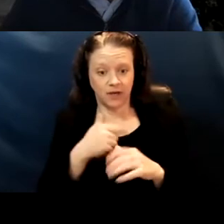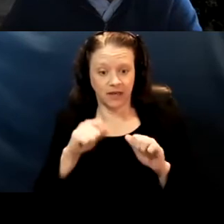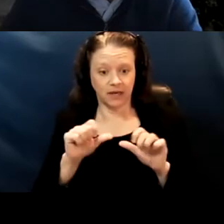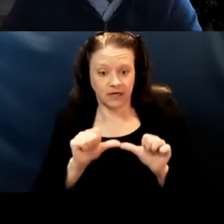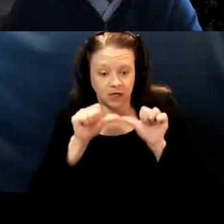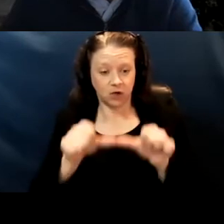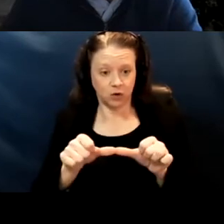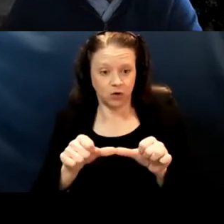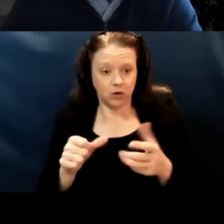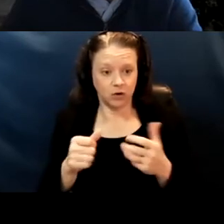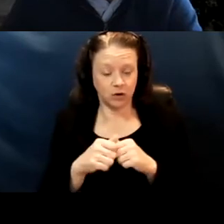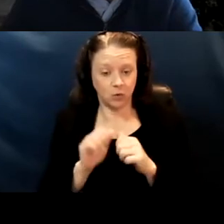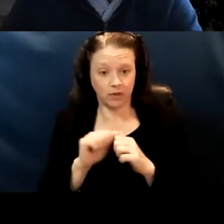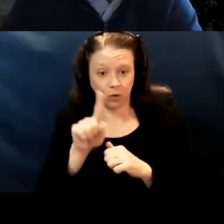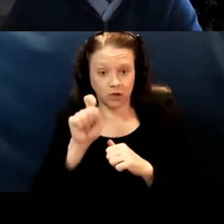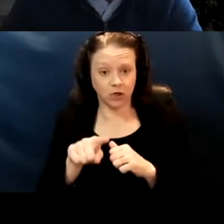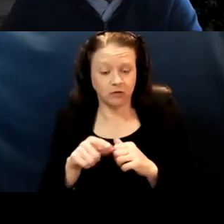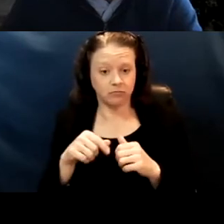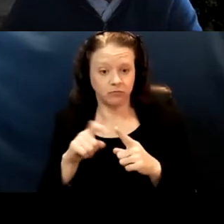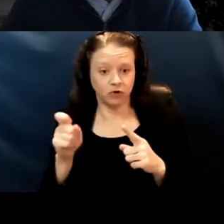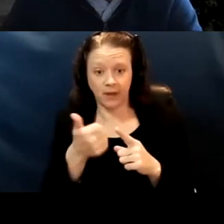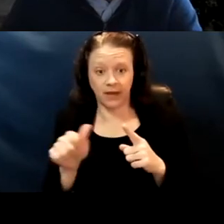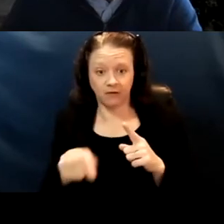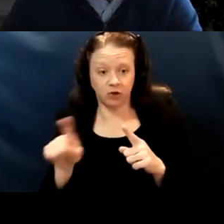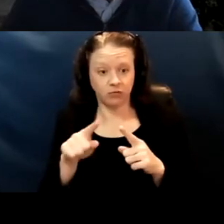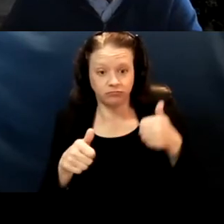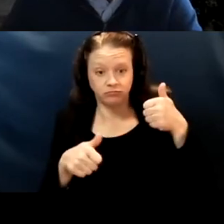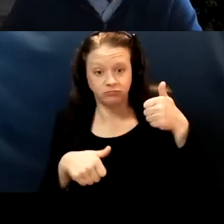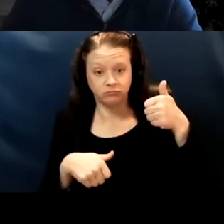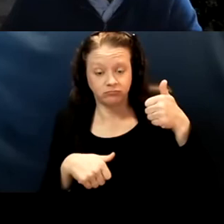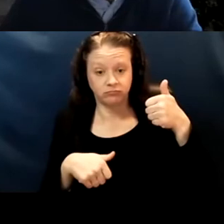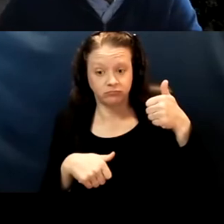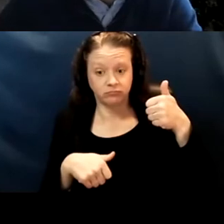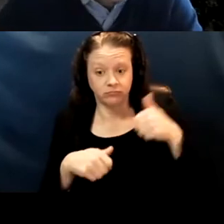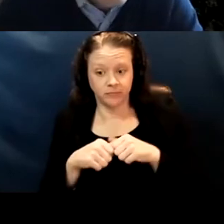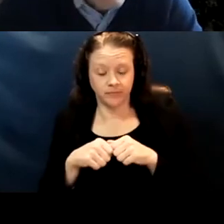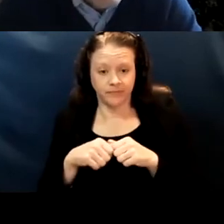let's say with a question from any of you. But I'll-- [Susan] Sylvia this is Susan.